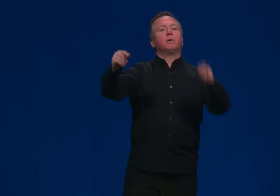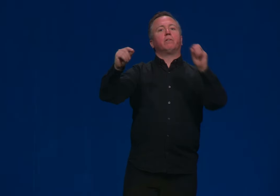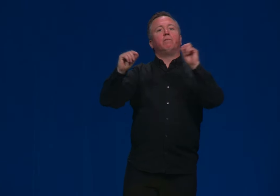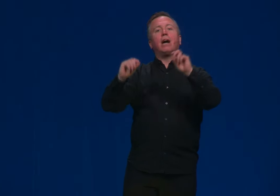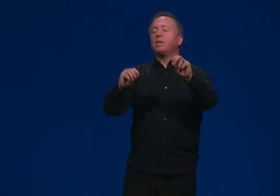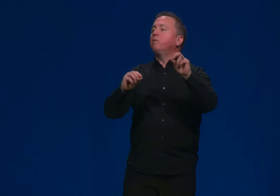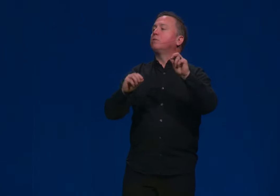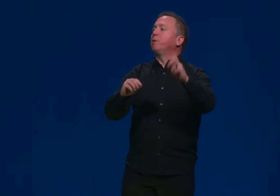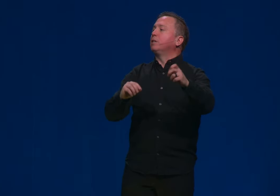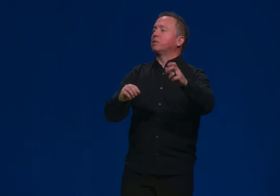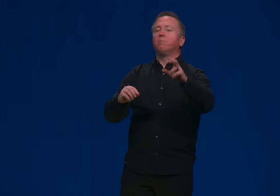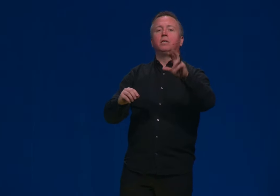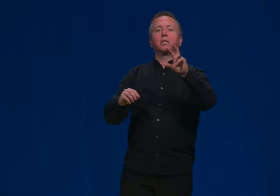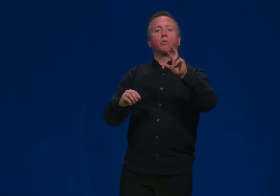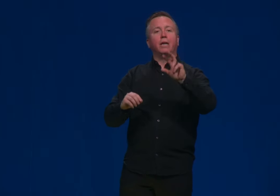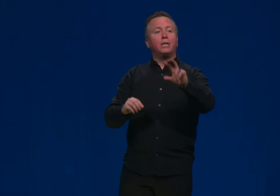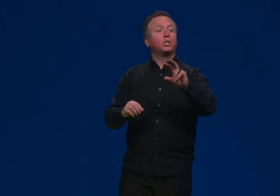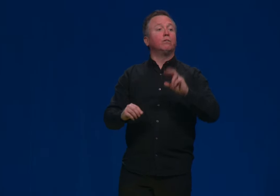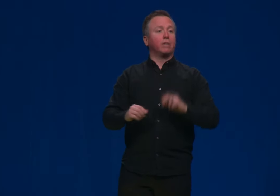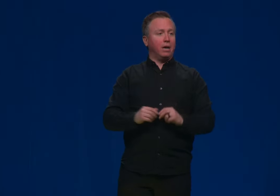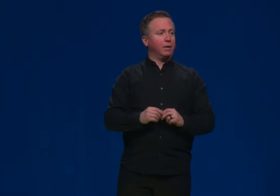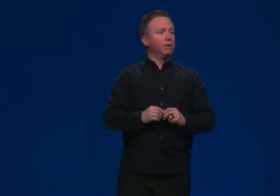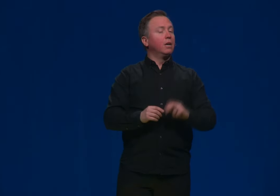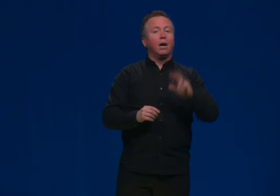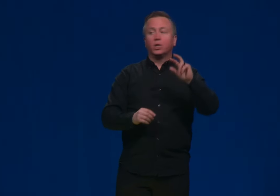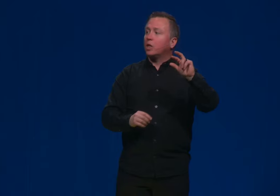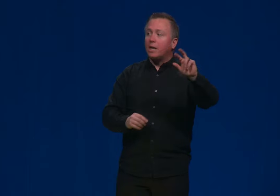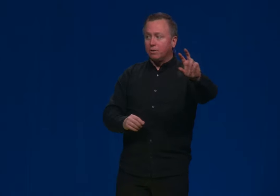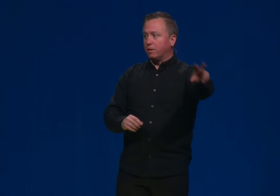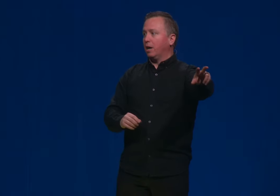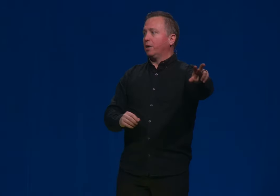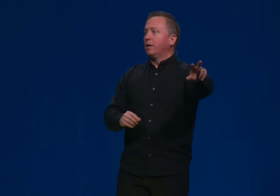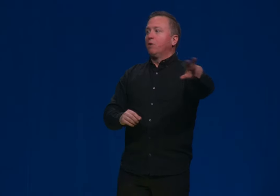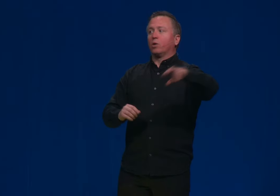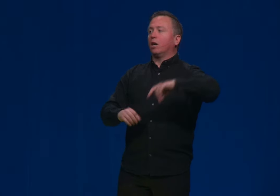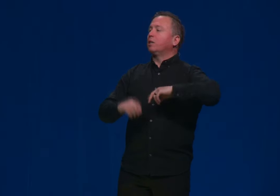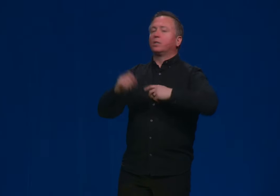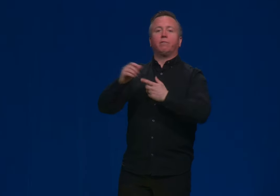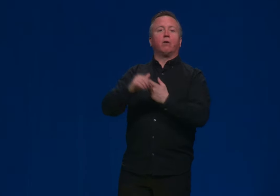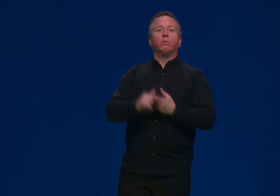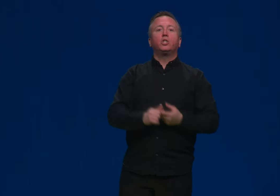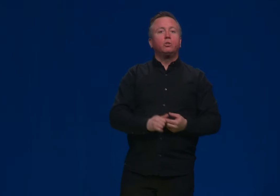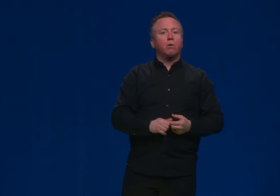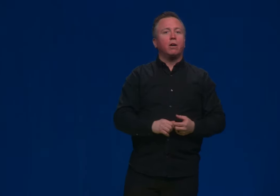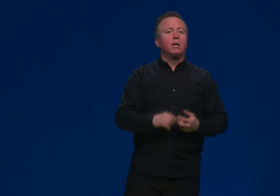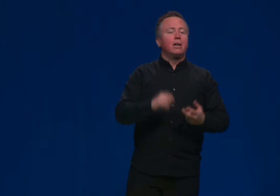but your value is based in being a creation of God, being a creation of God, a child of God, regardless of how rich you are, a child of God, regardless of how rich you are,